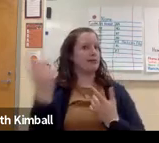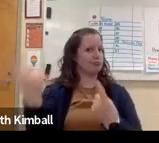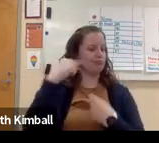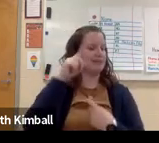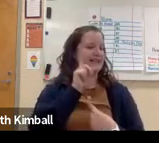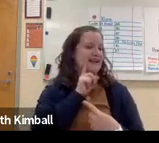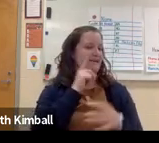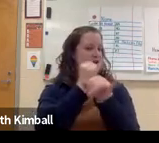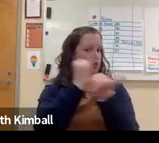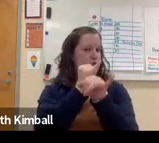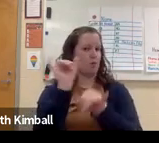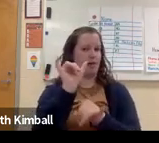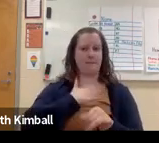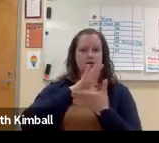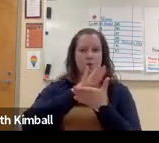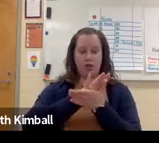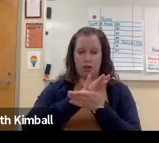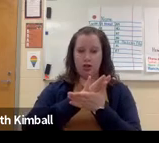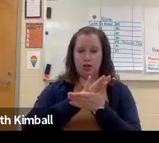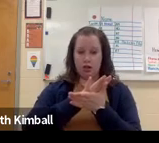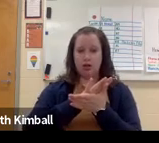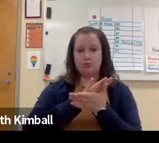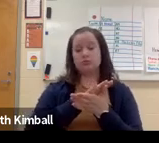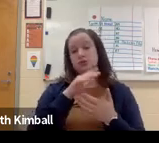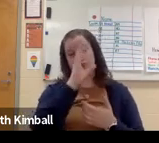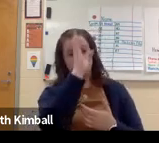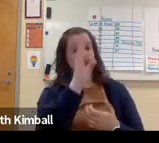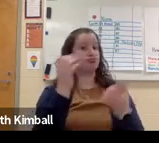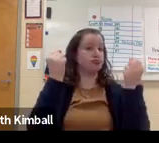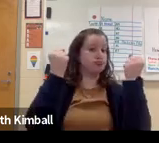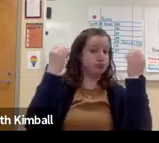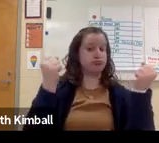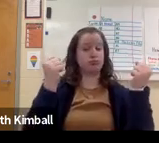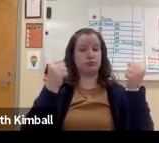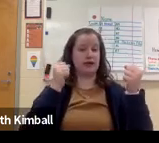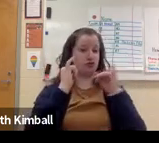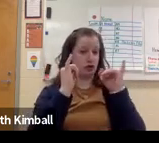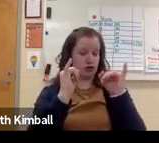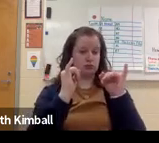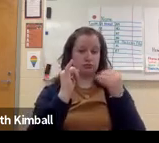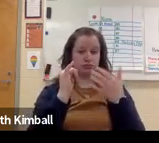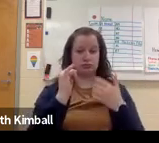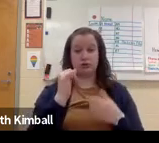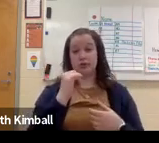And third option is that they may come to the Deaf school, like the school that I teach at, where the students receive